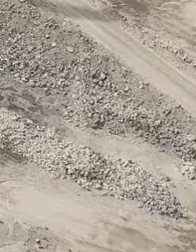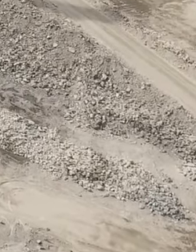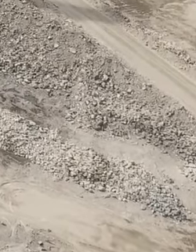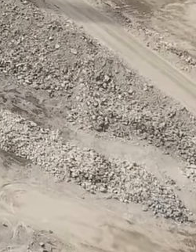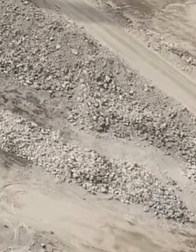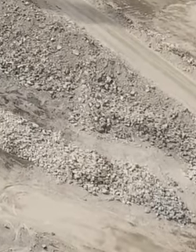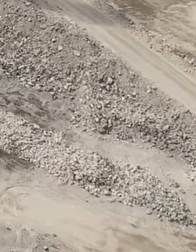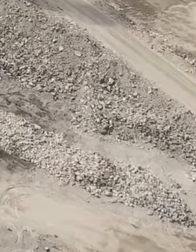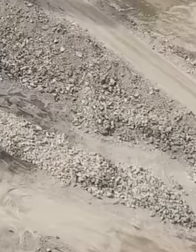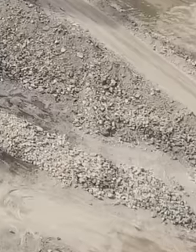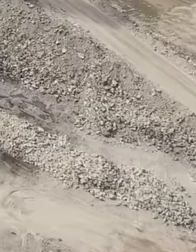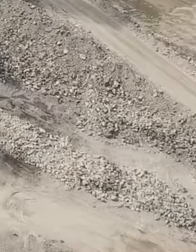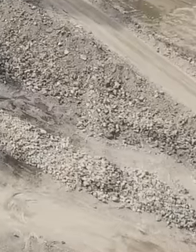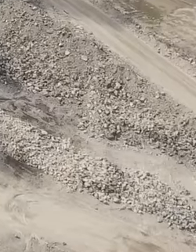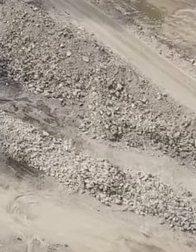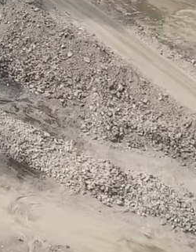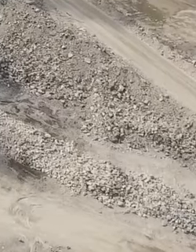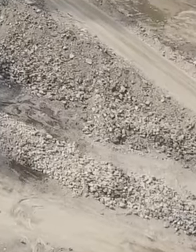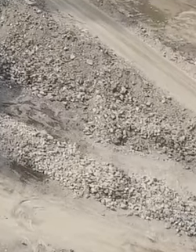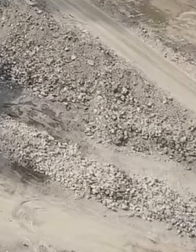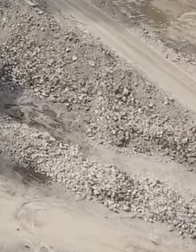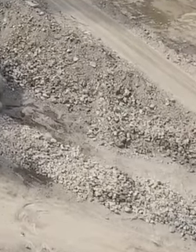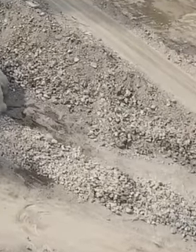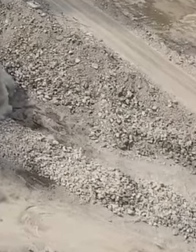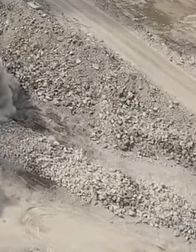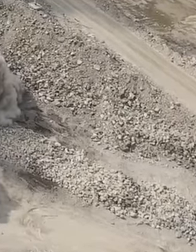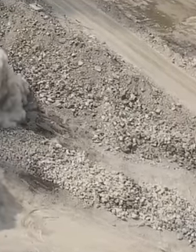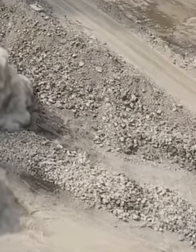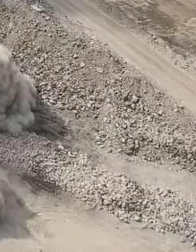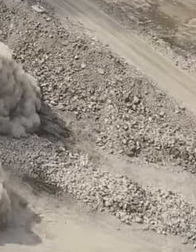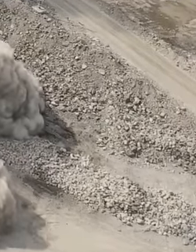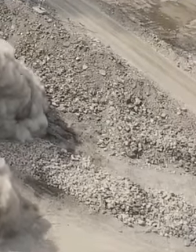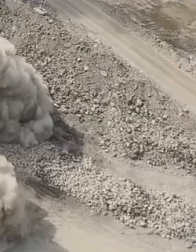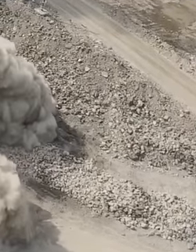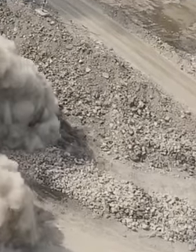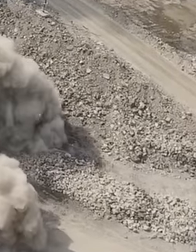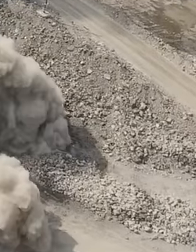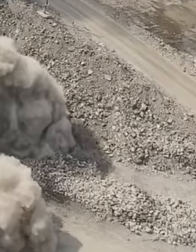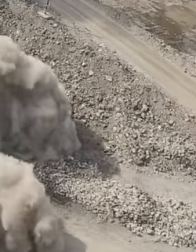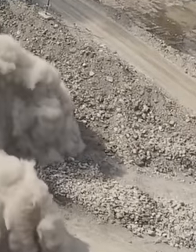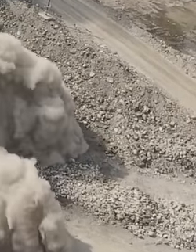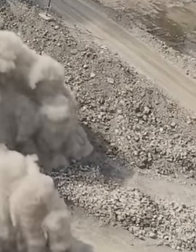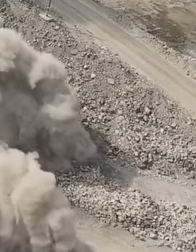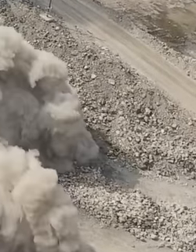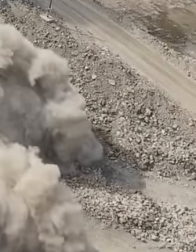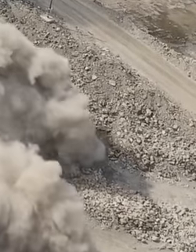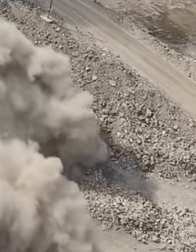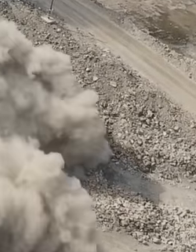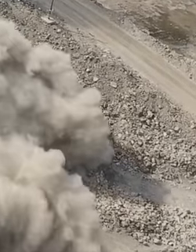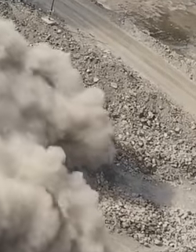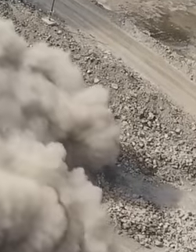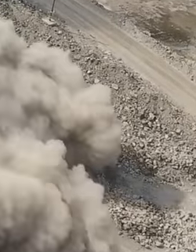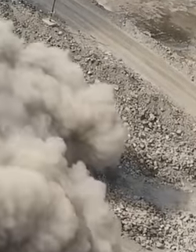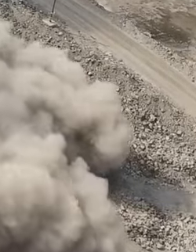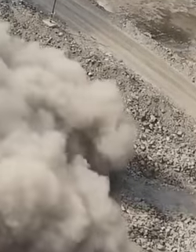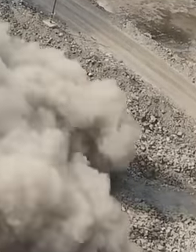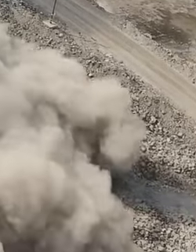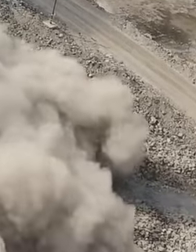140 ha of land with a depth of up to 12 m, actually invading the water table.